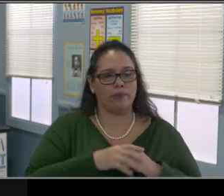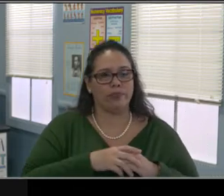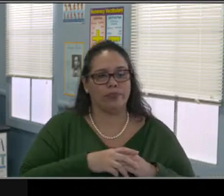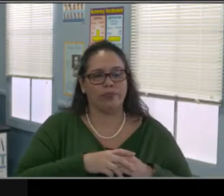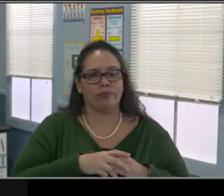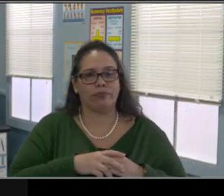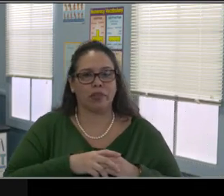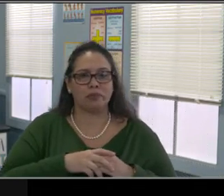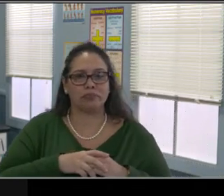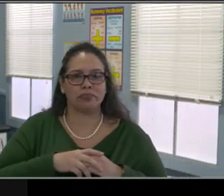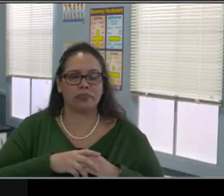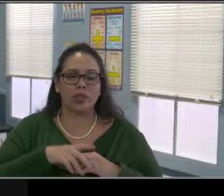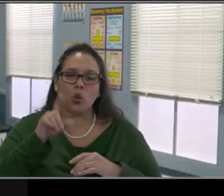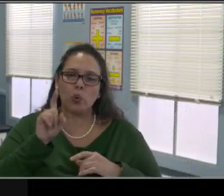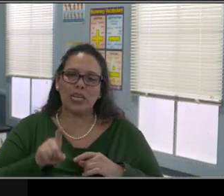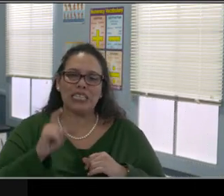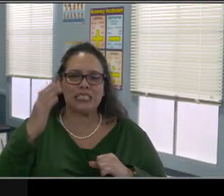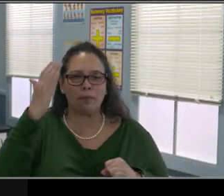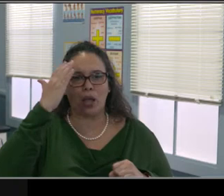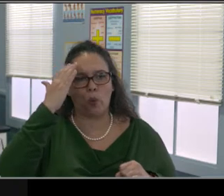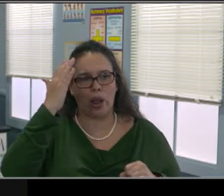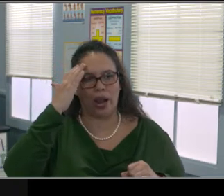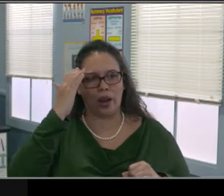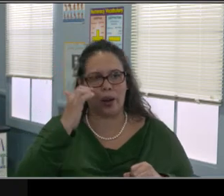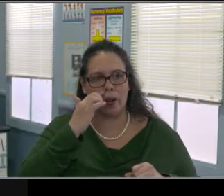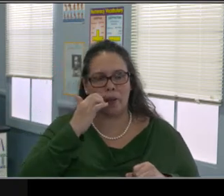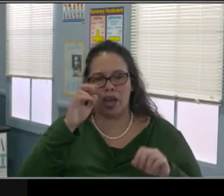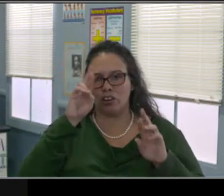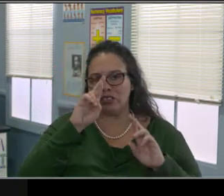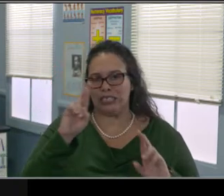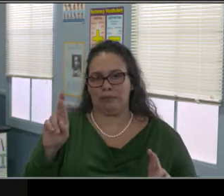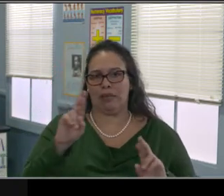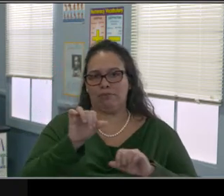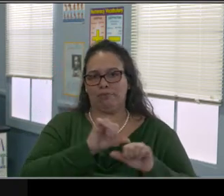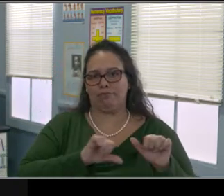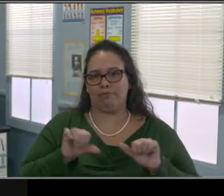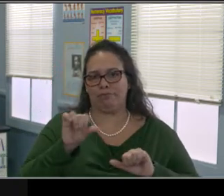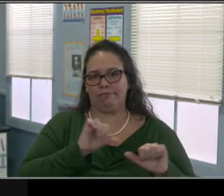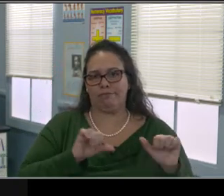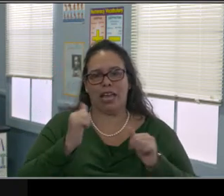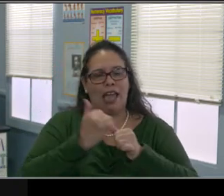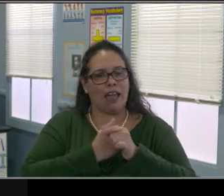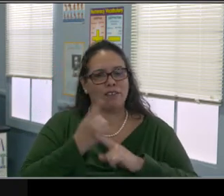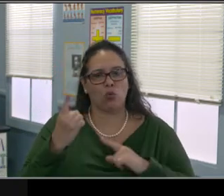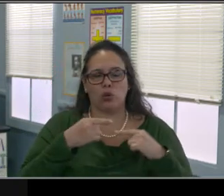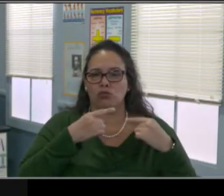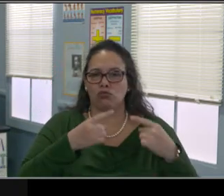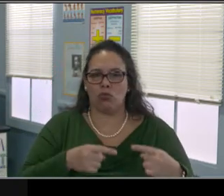and they want to continue to provide those services and do their jobs. It's just physically impossible for a lot of them.